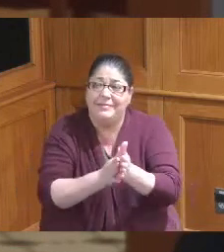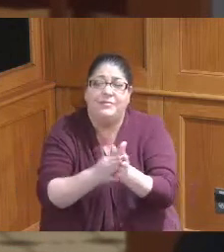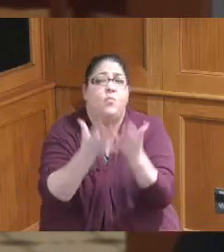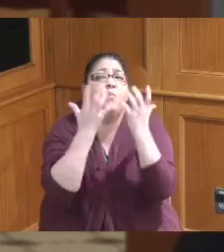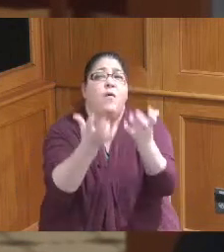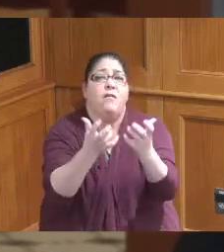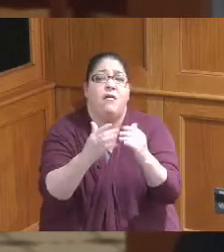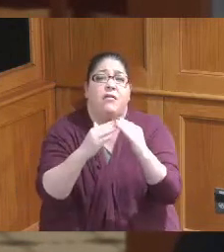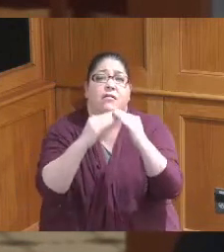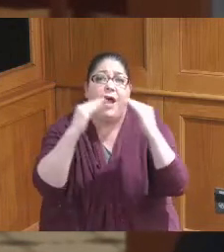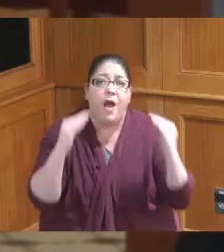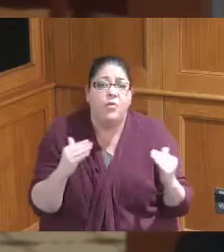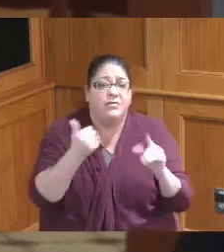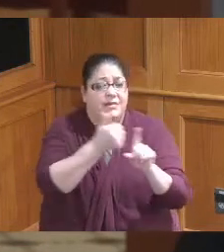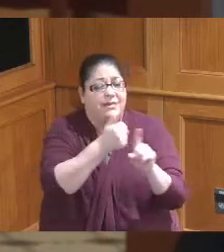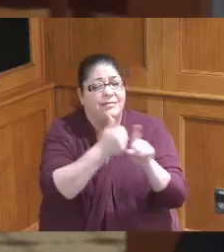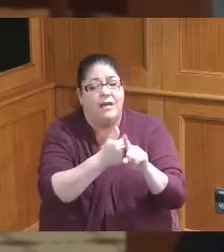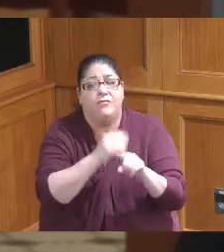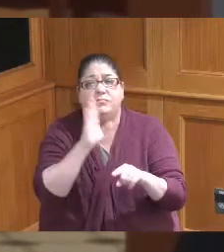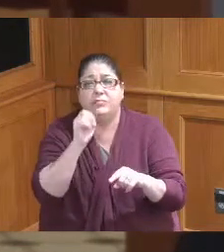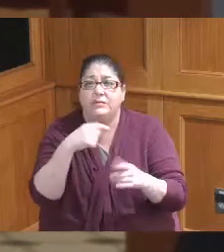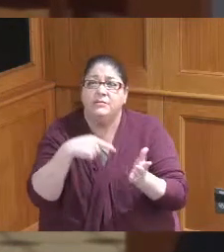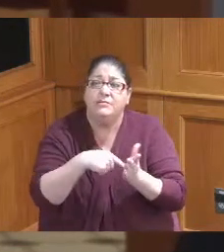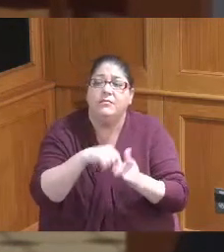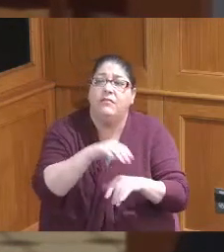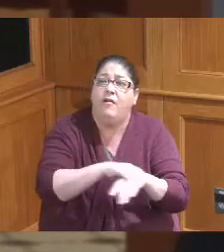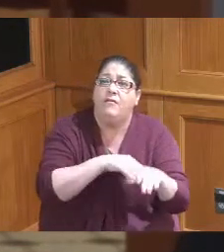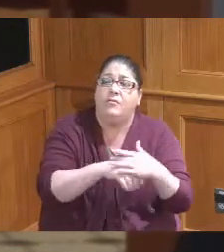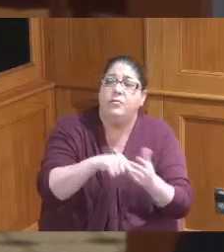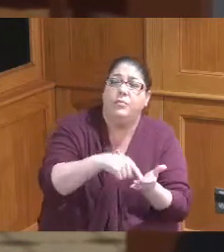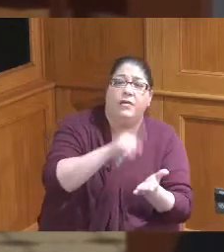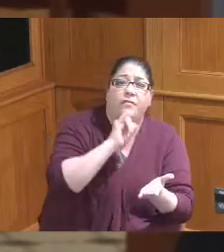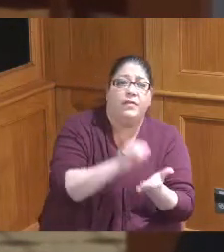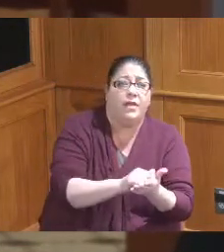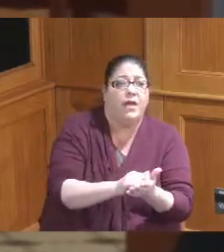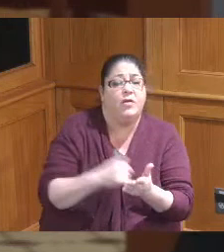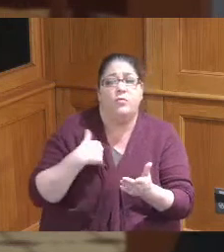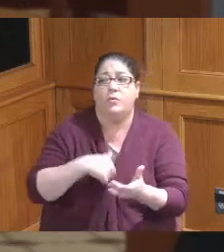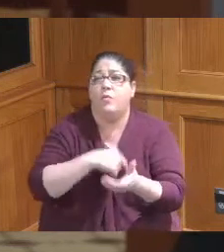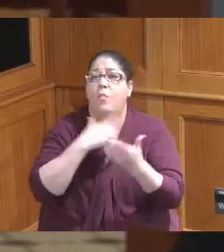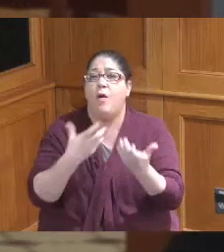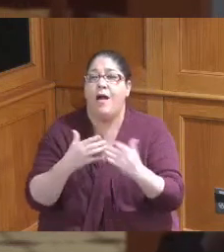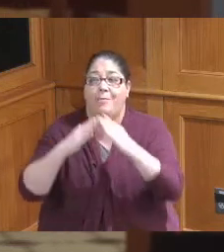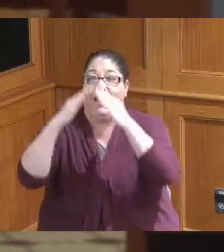in our community it's wonderful work for Workforce housing can be a dirty word sometimes you want to